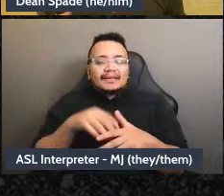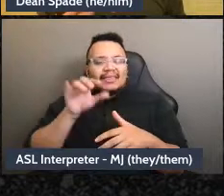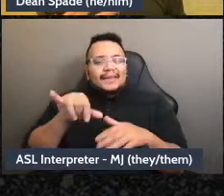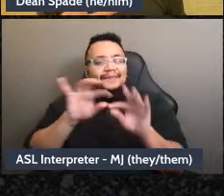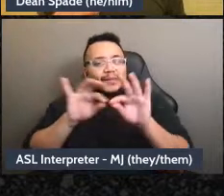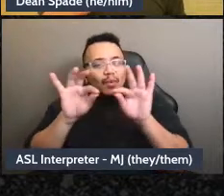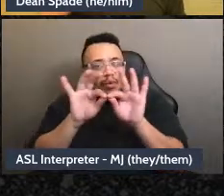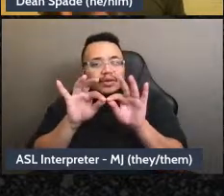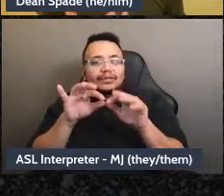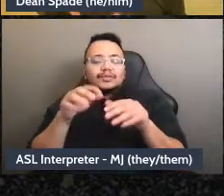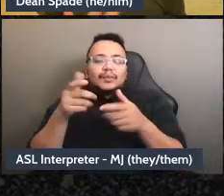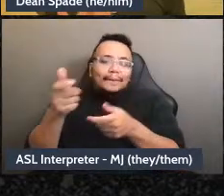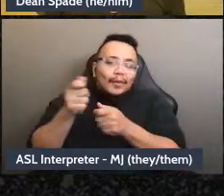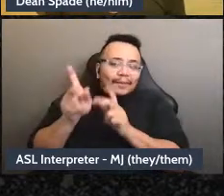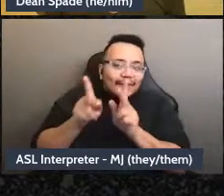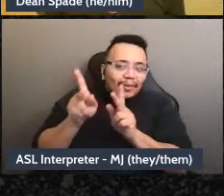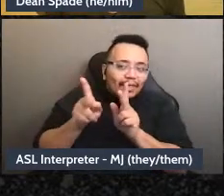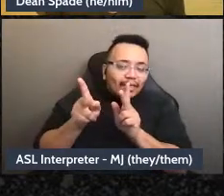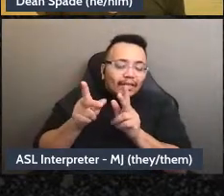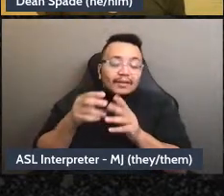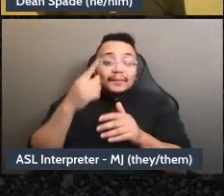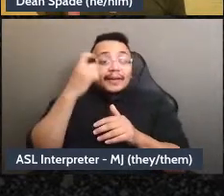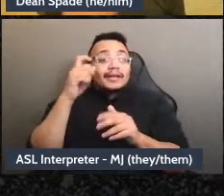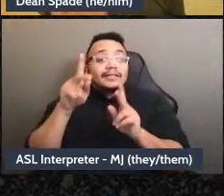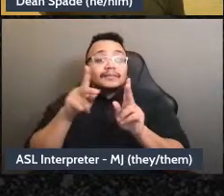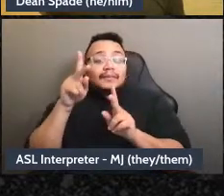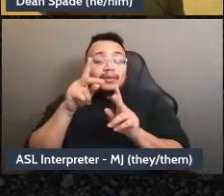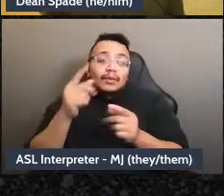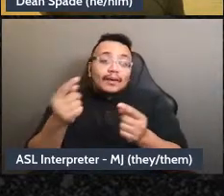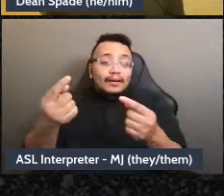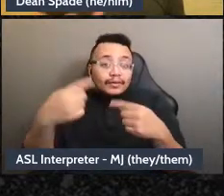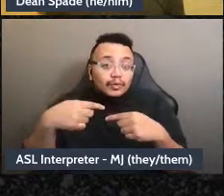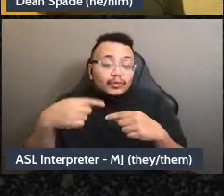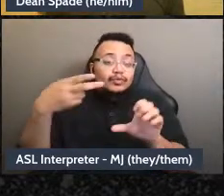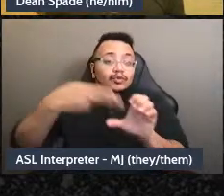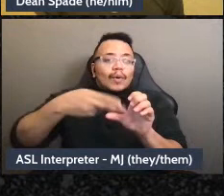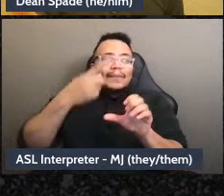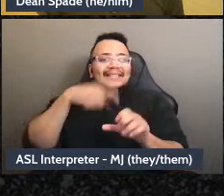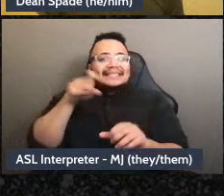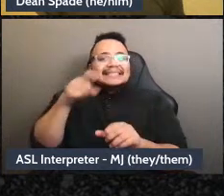people either show up because they need something and our mutual aid groups say “yeah we've got that